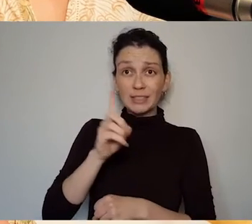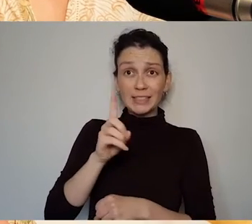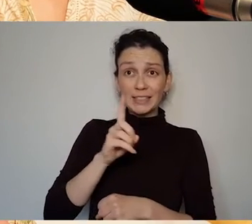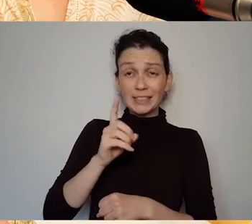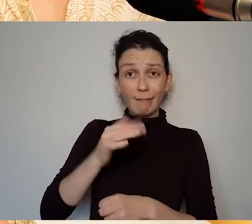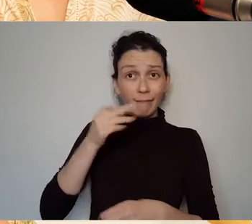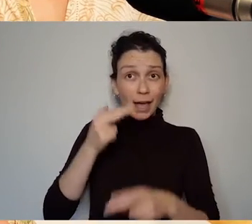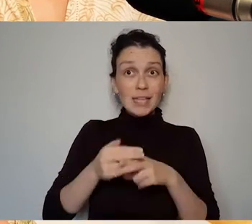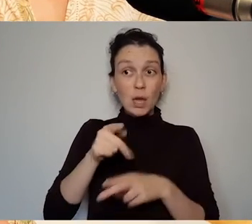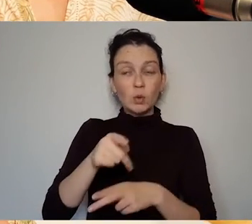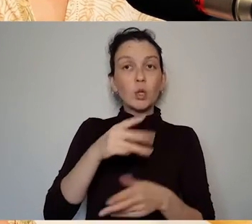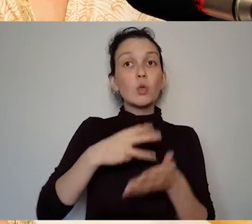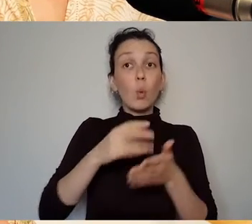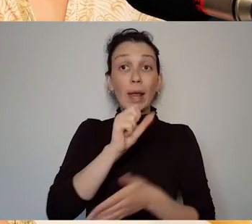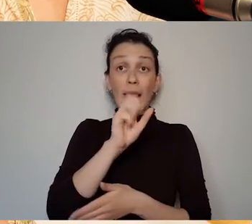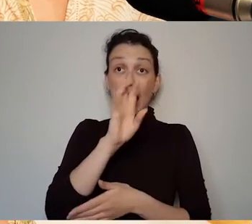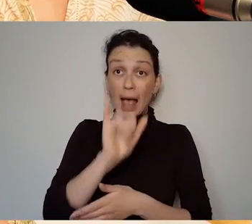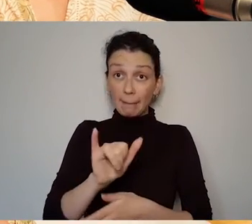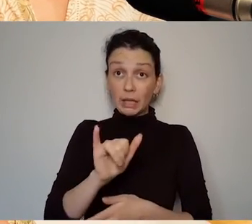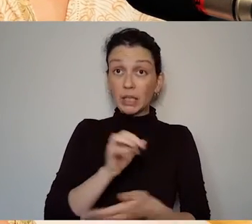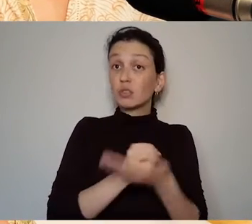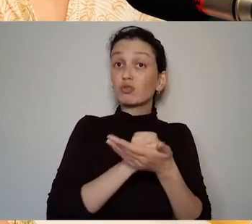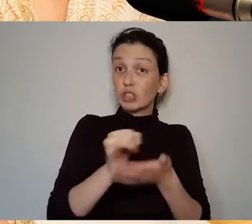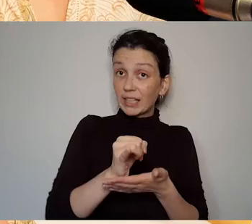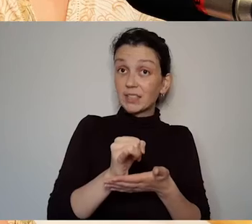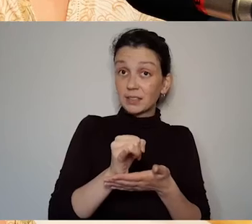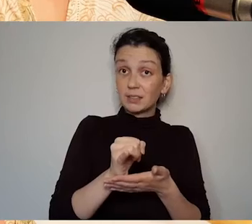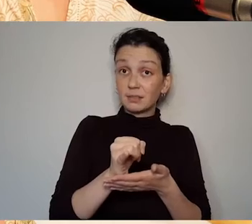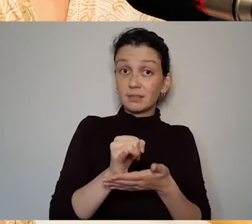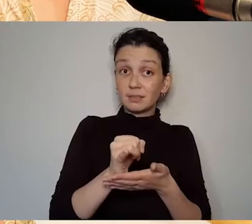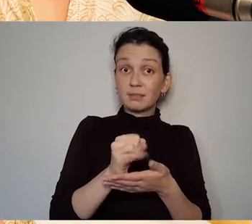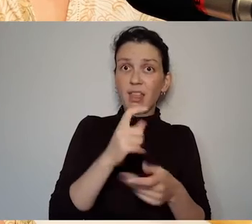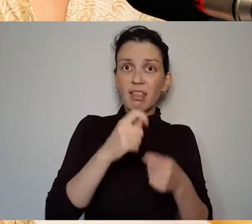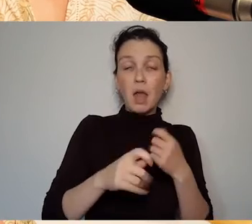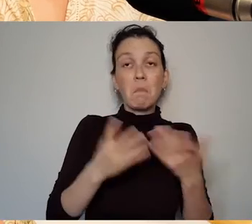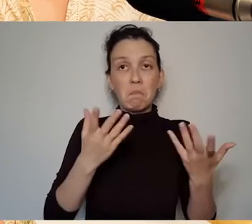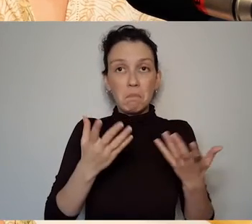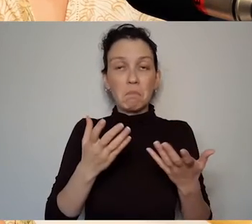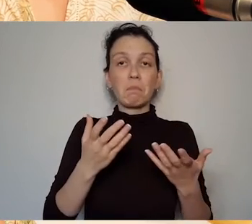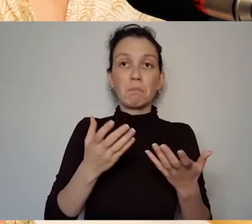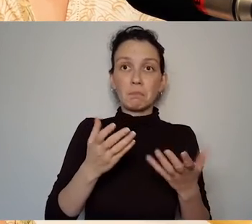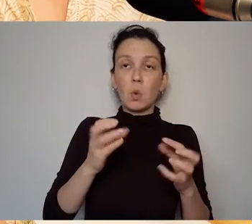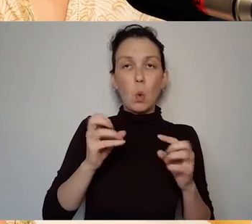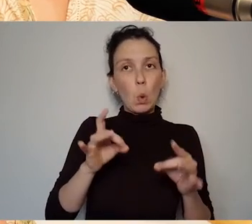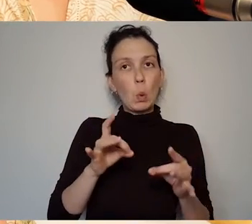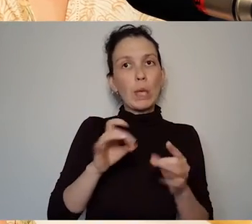house in the Abbey Theatre for her work she turned to writing and adapting .. writing new